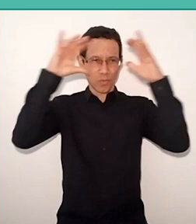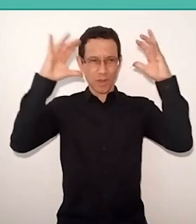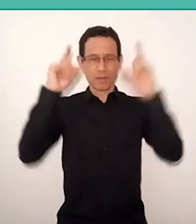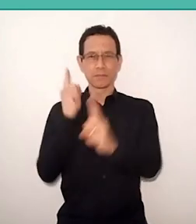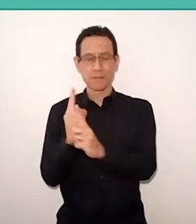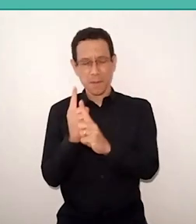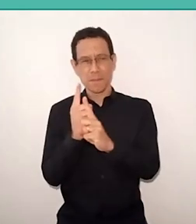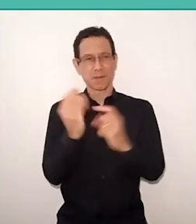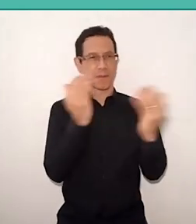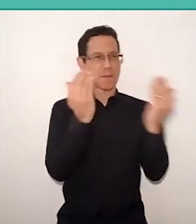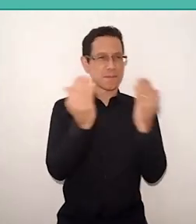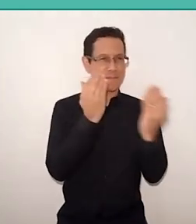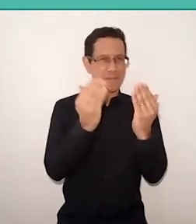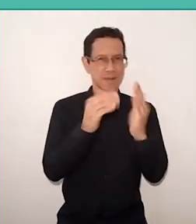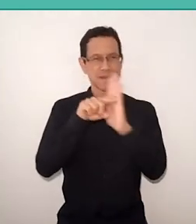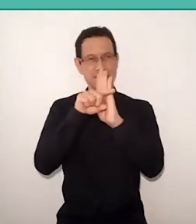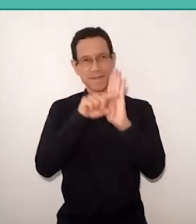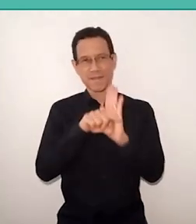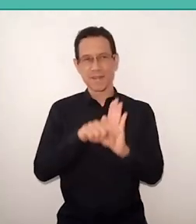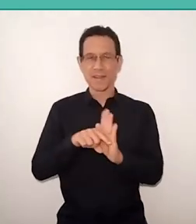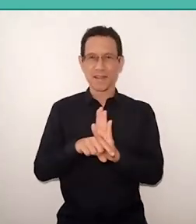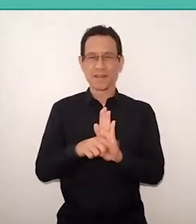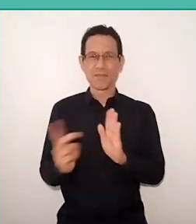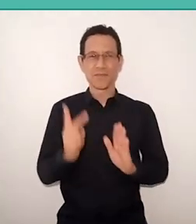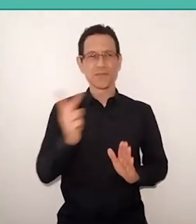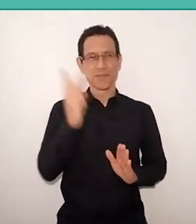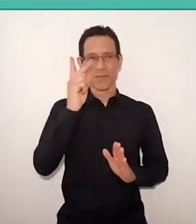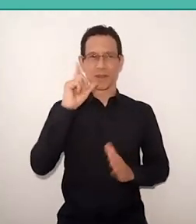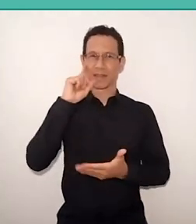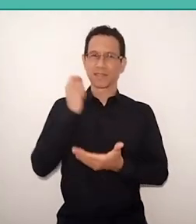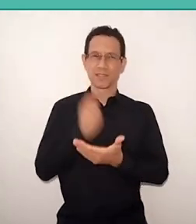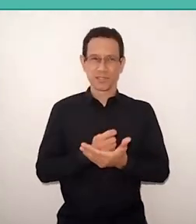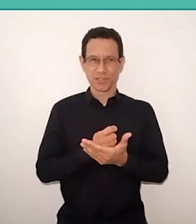evaluates, values, which decides, which breaks.